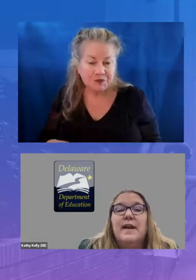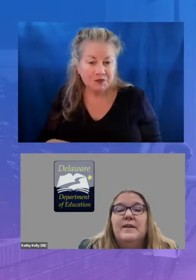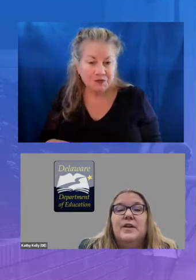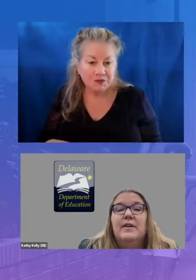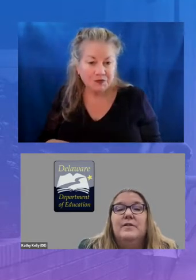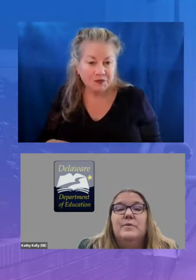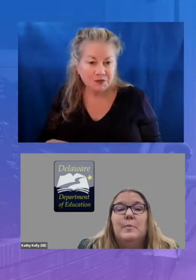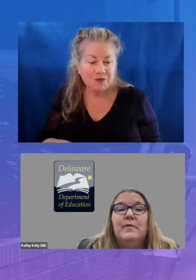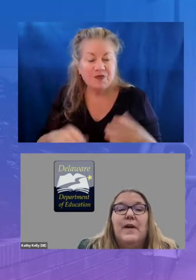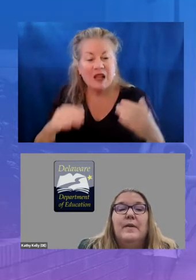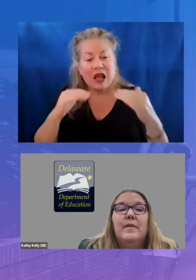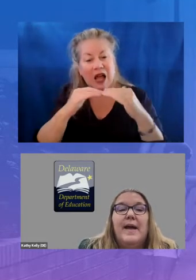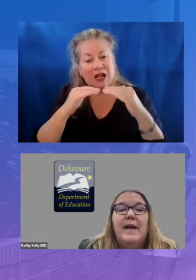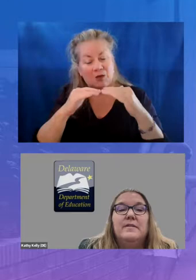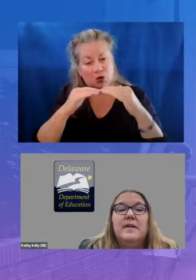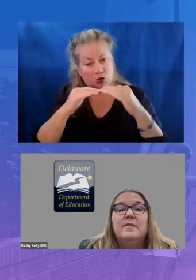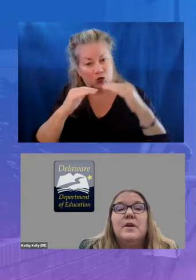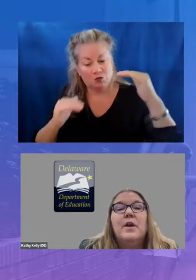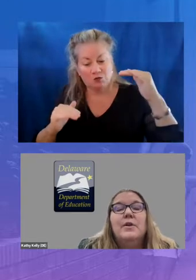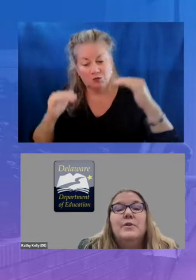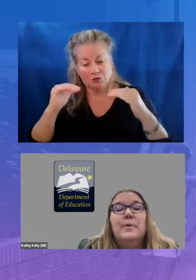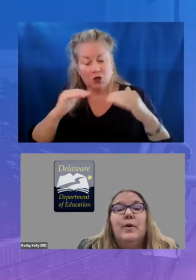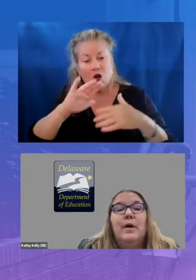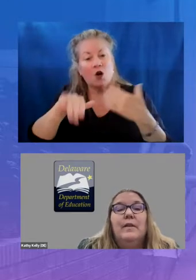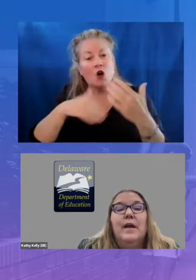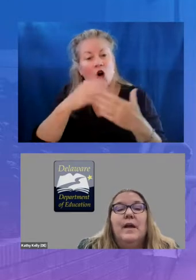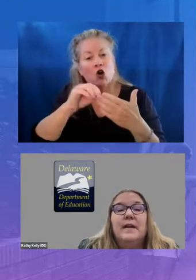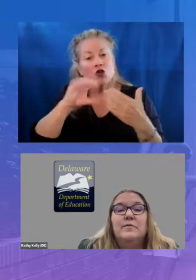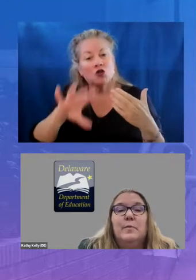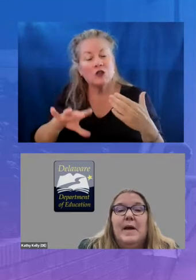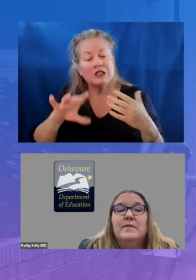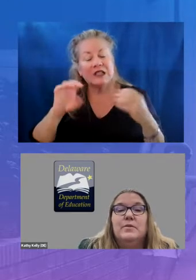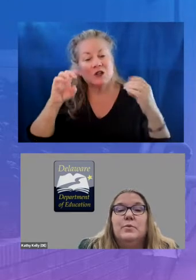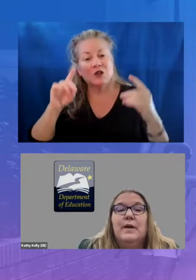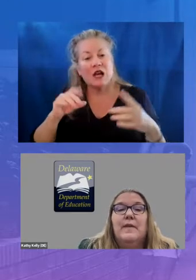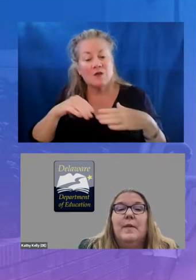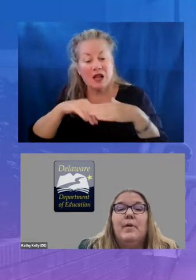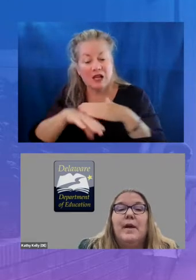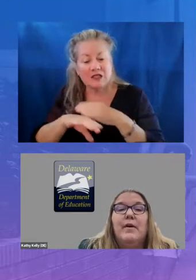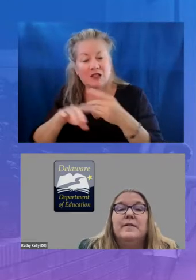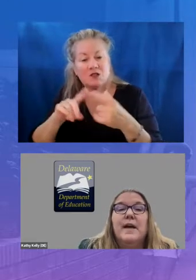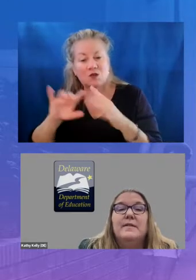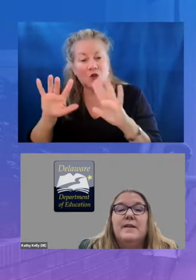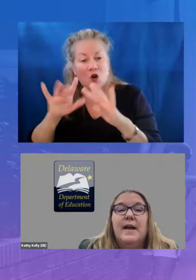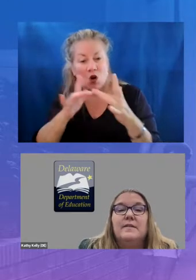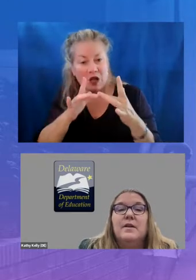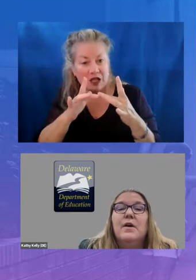educators were provided with access to an online text repository that prioritized text